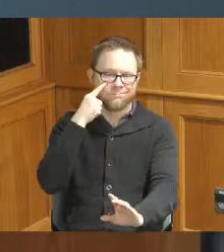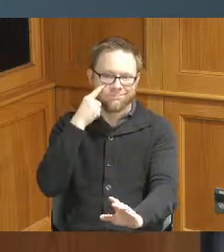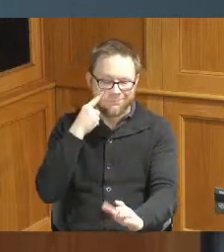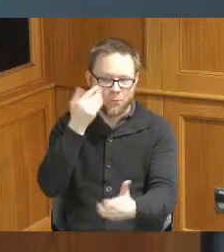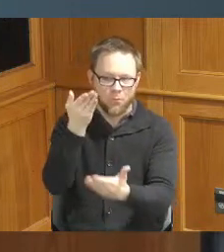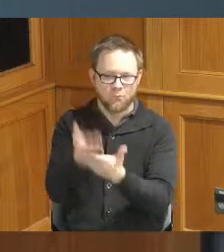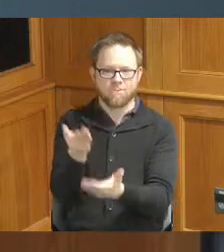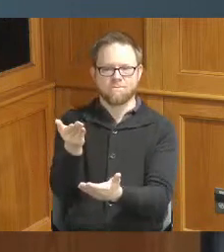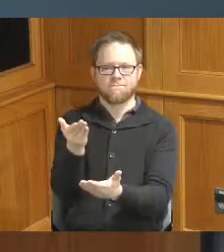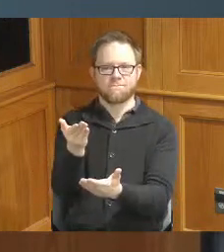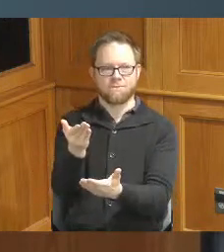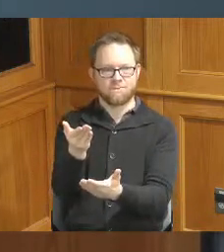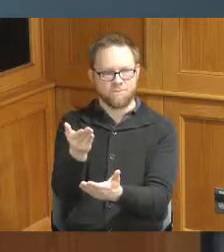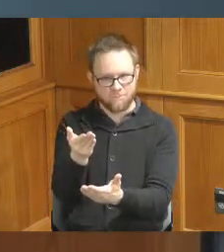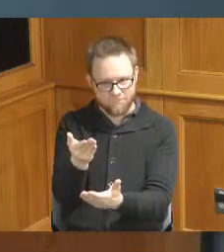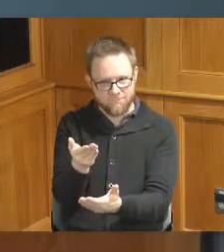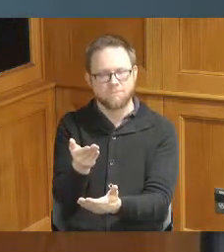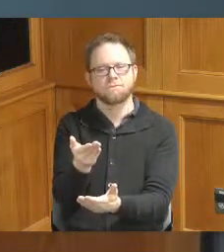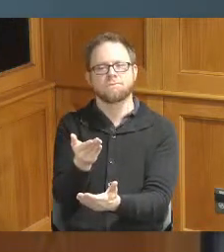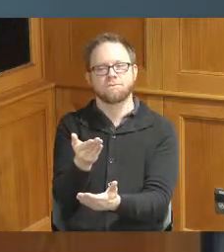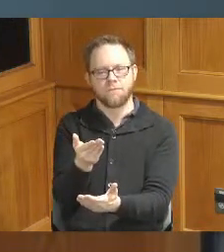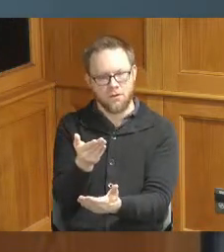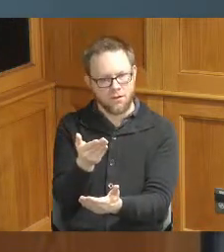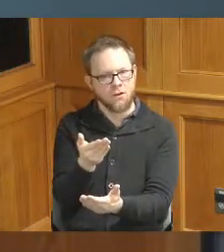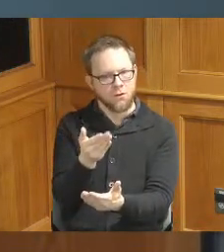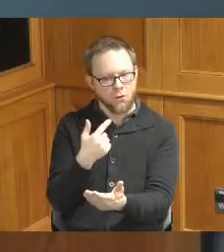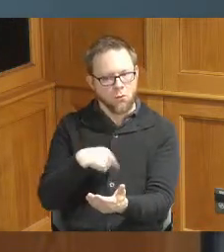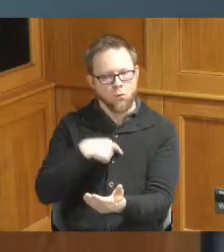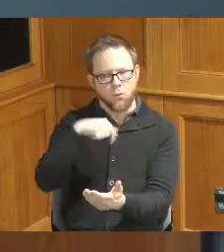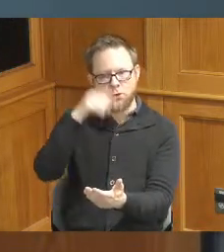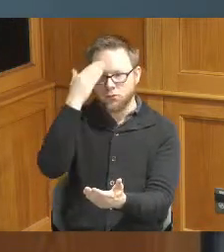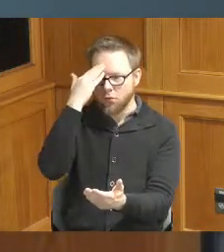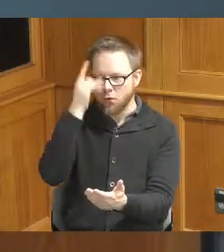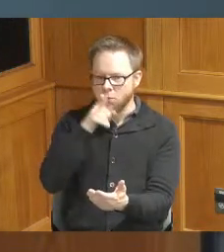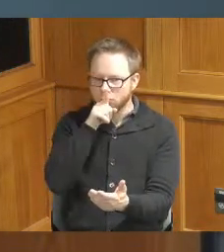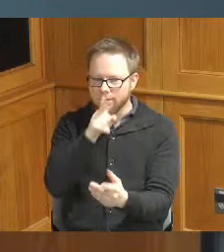so that we're making some kind of impact it's just like affordable housing we've got forty